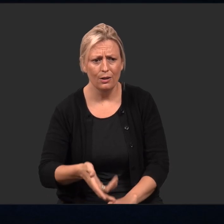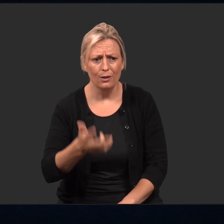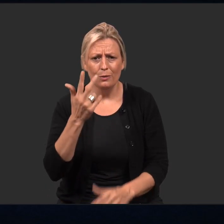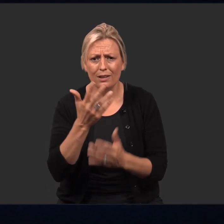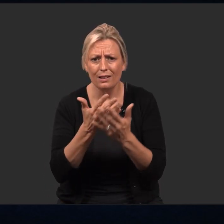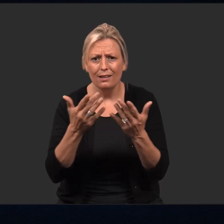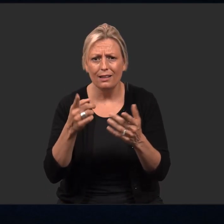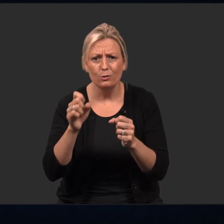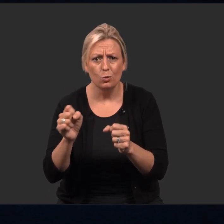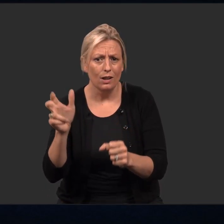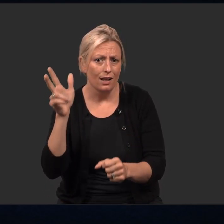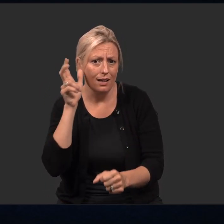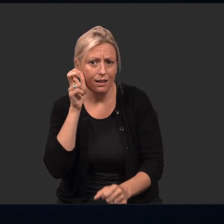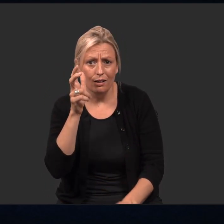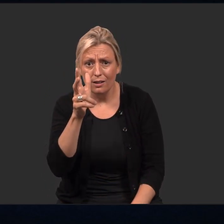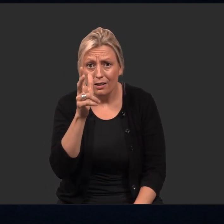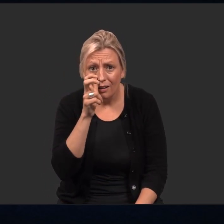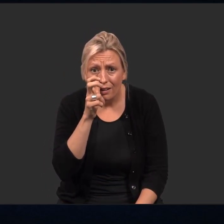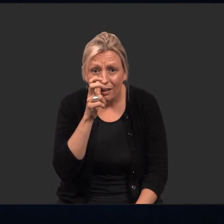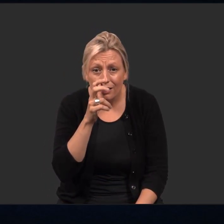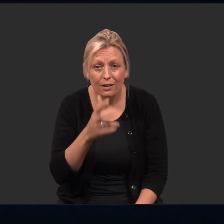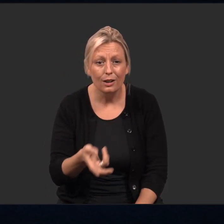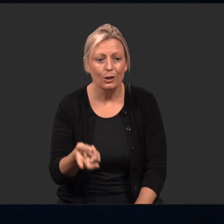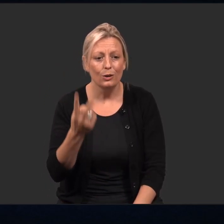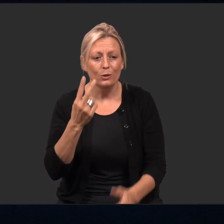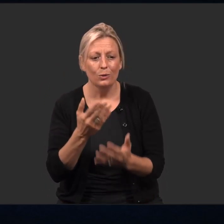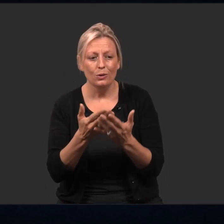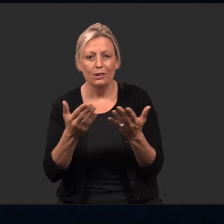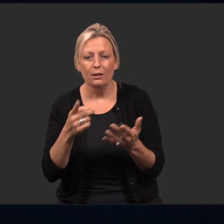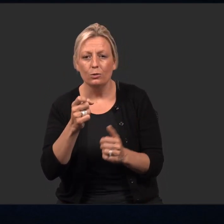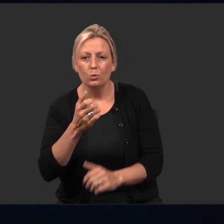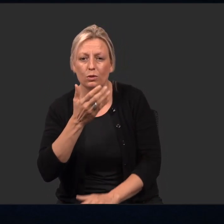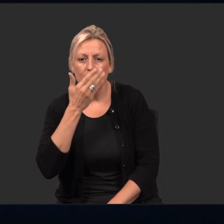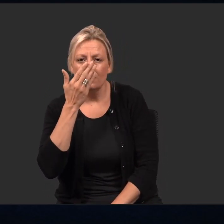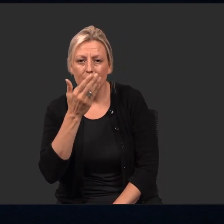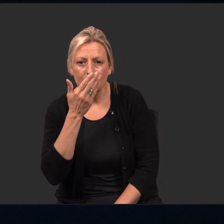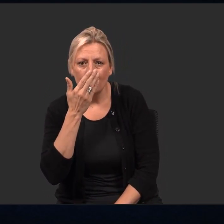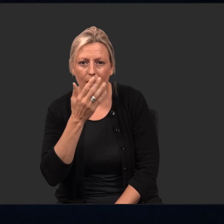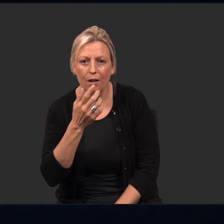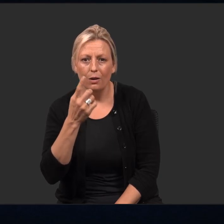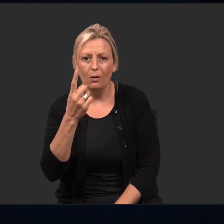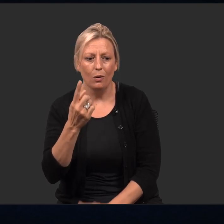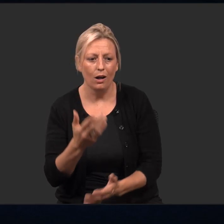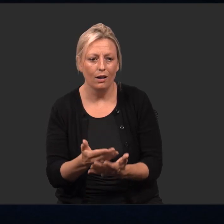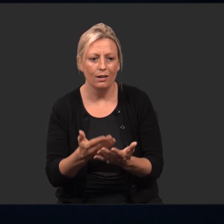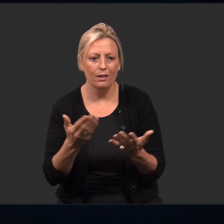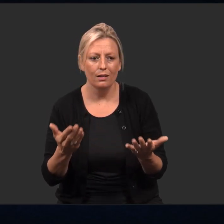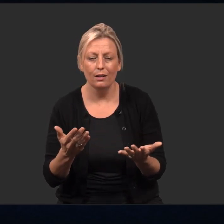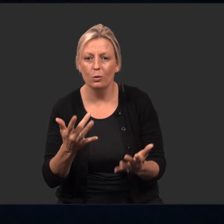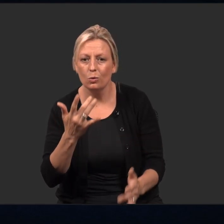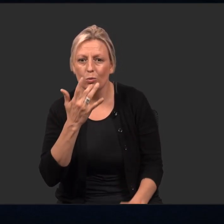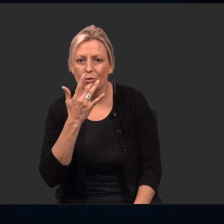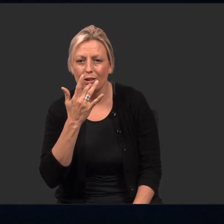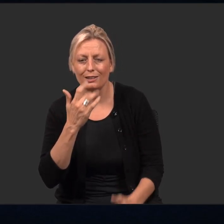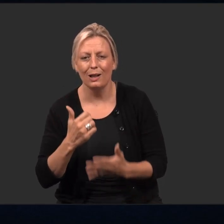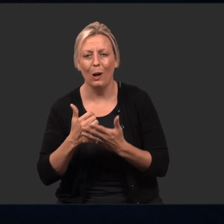three things you can hear (either auditorily or visually), two things you can smell, and one thing you can taste--